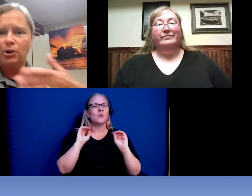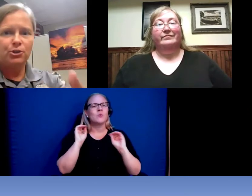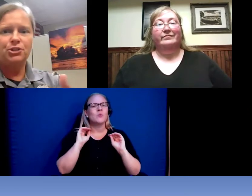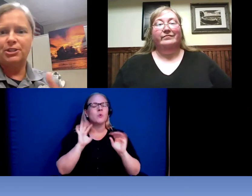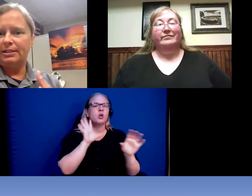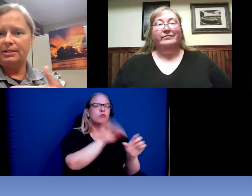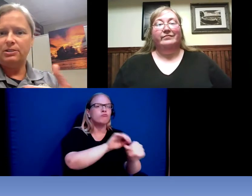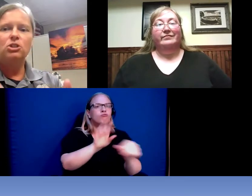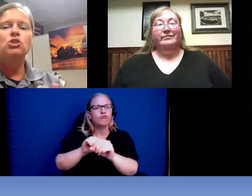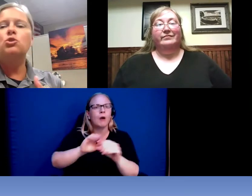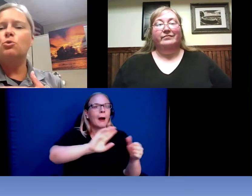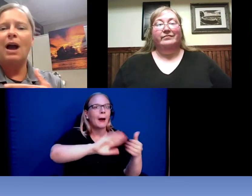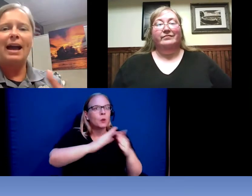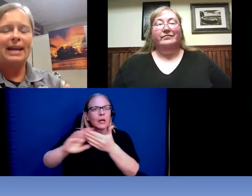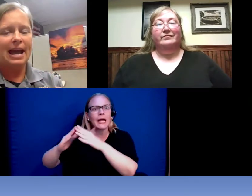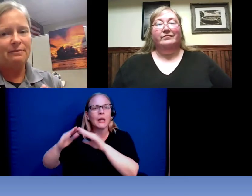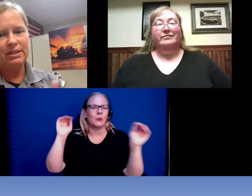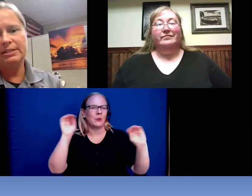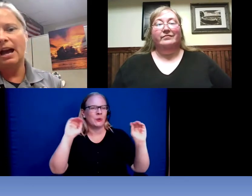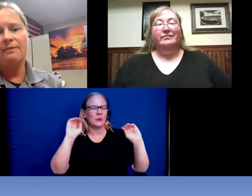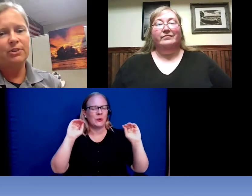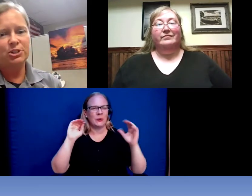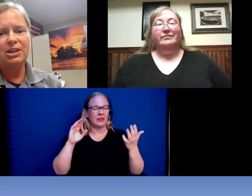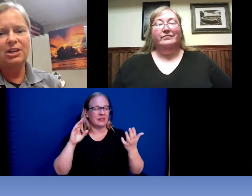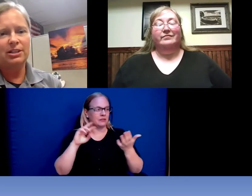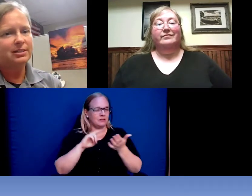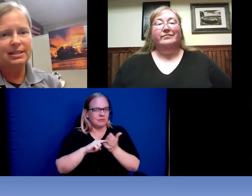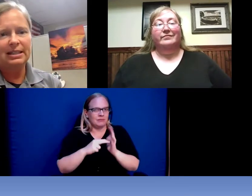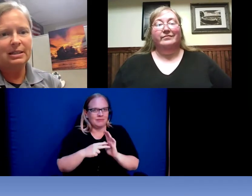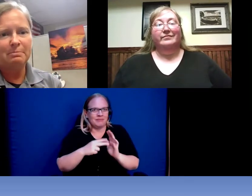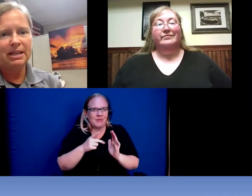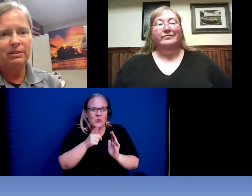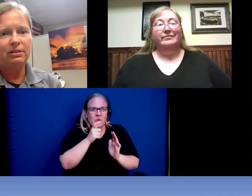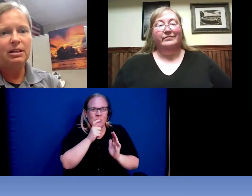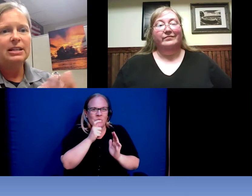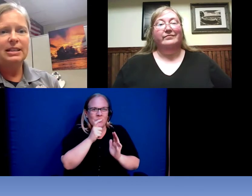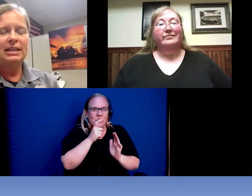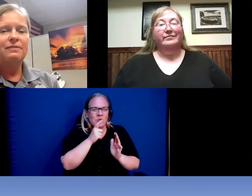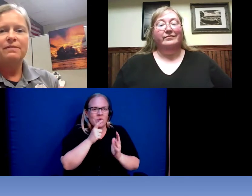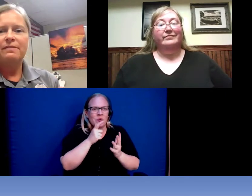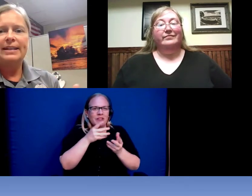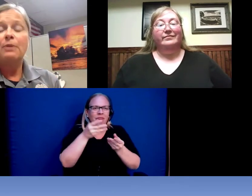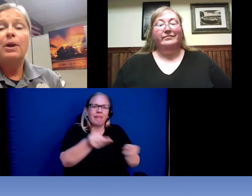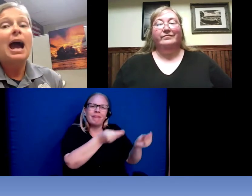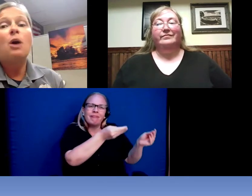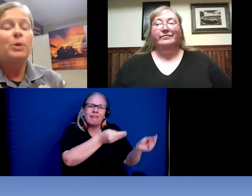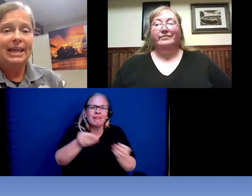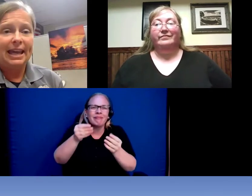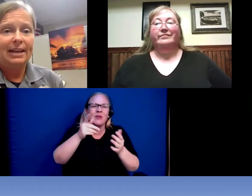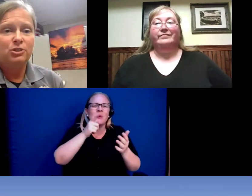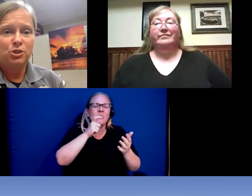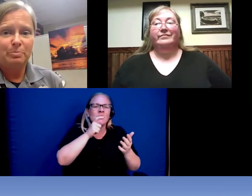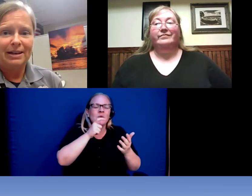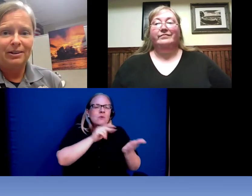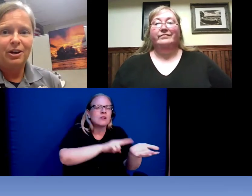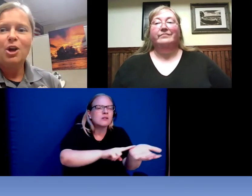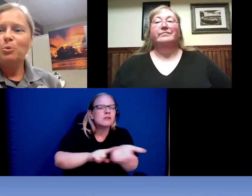person to try to have these conversations in the middle to even find out how we can do better. We